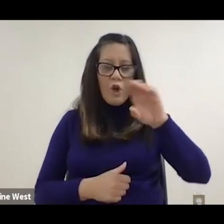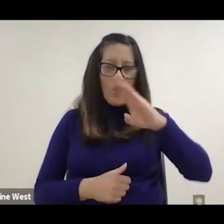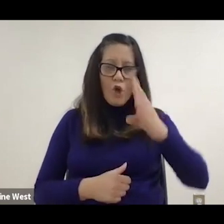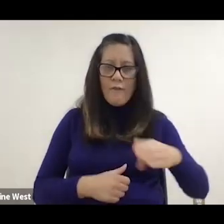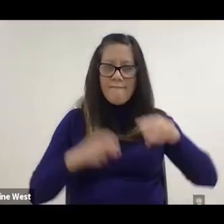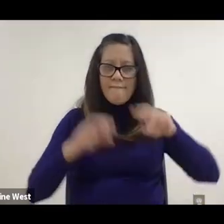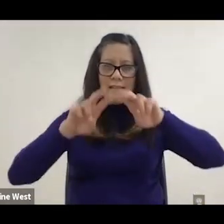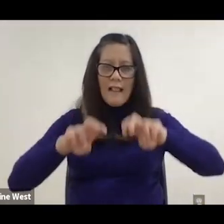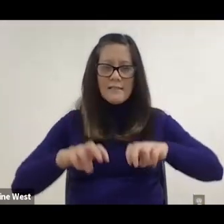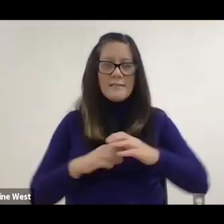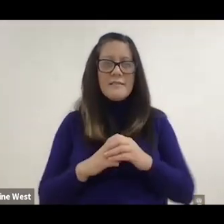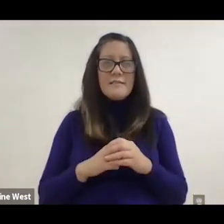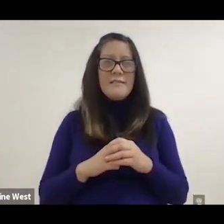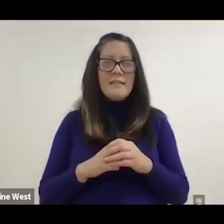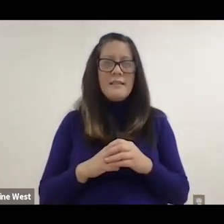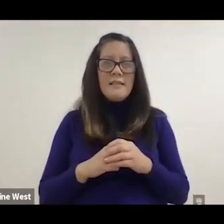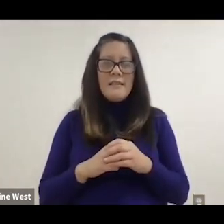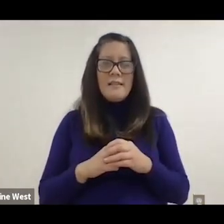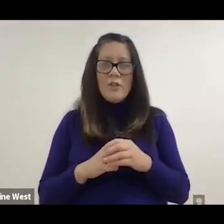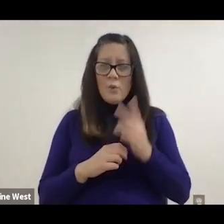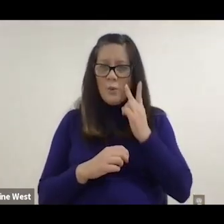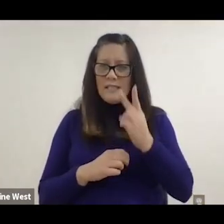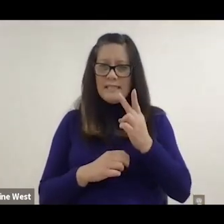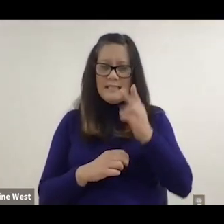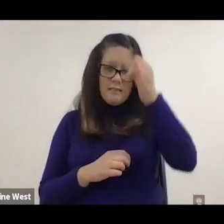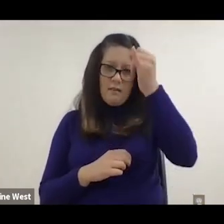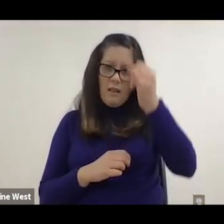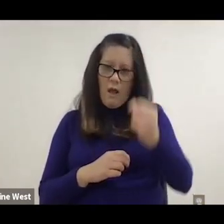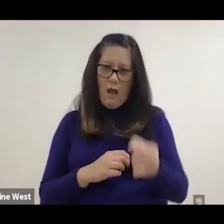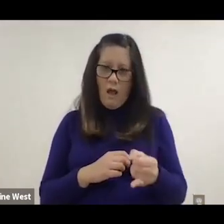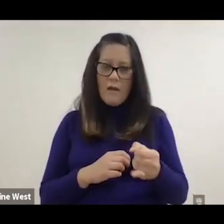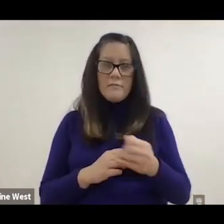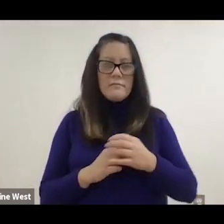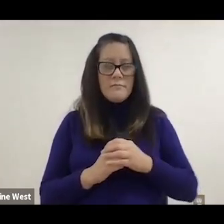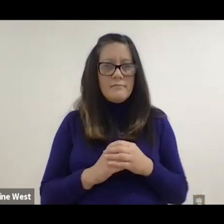a solid vertical line there. And on that solid vertical line.